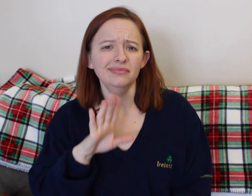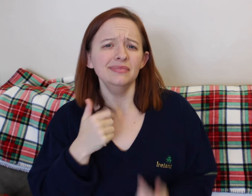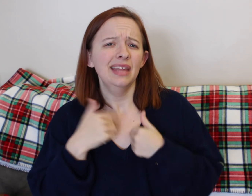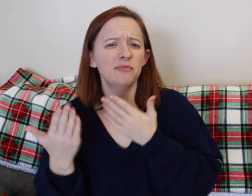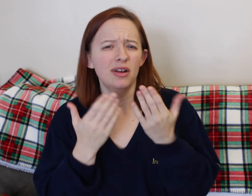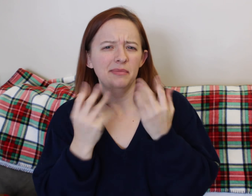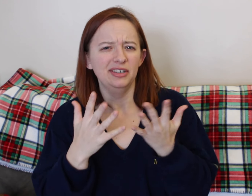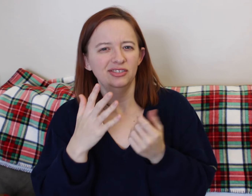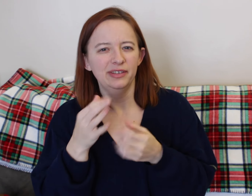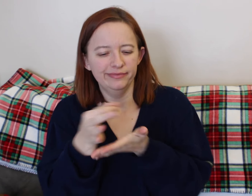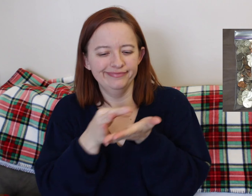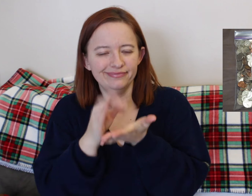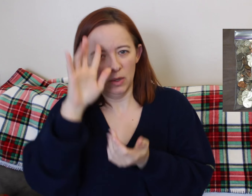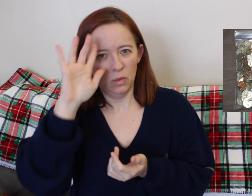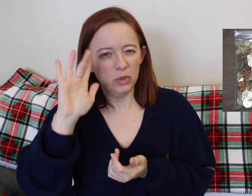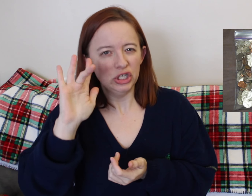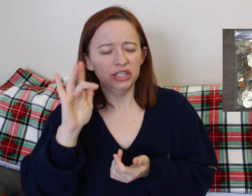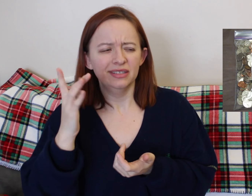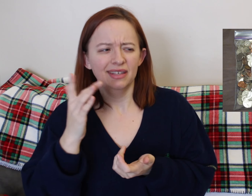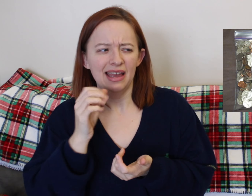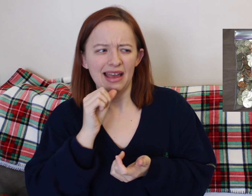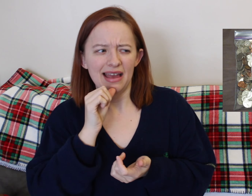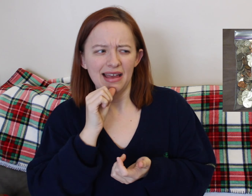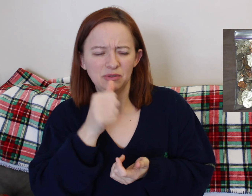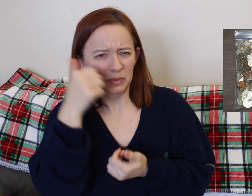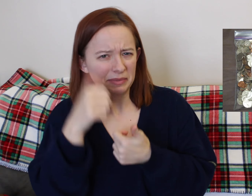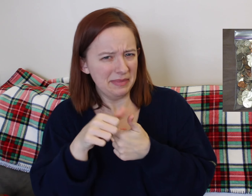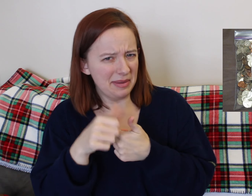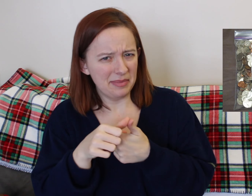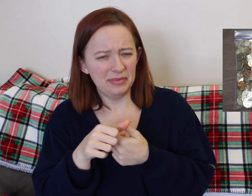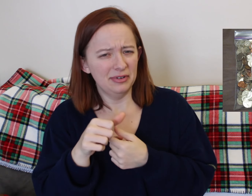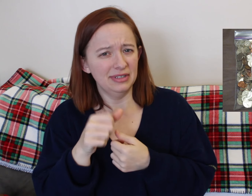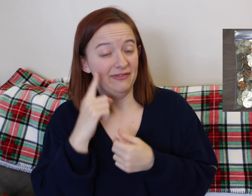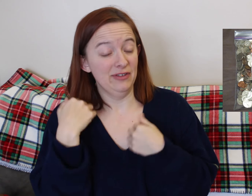I mean I just think it's a good idea to have regardless, cause it's pretty small. The one that I used it pretty small and it works great.